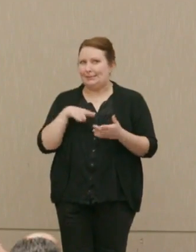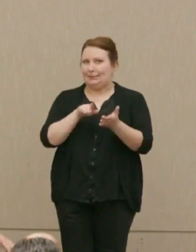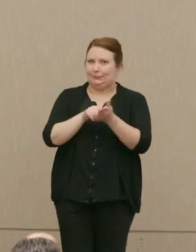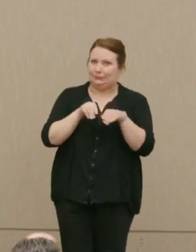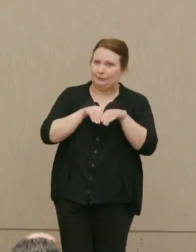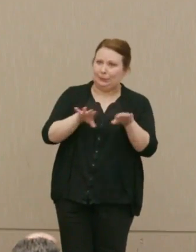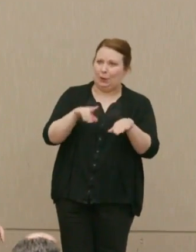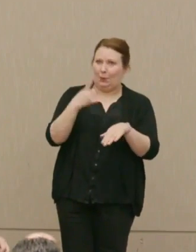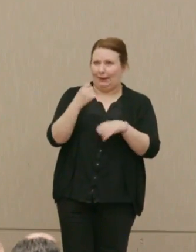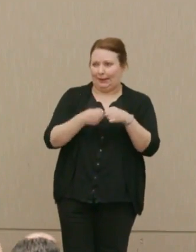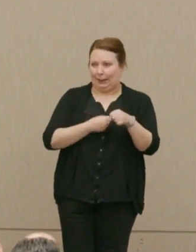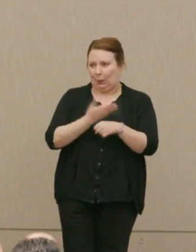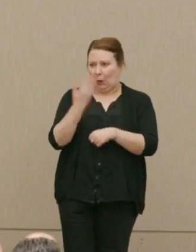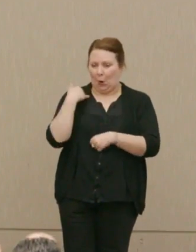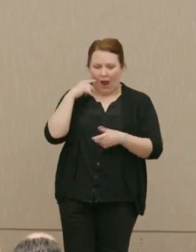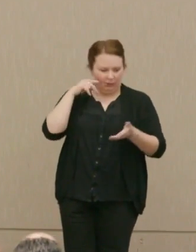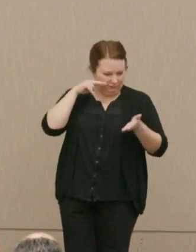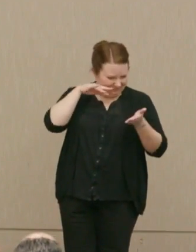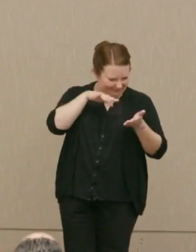I've been studying this particular issue in particular.